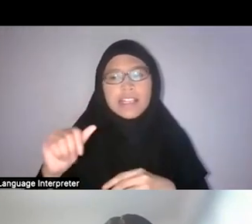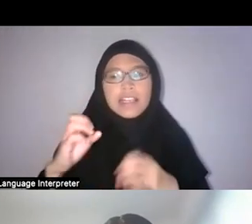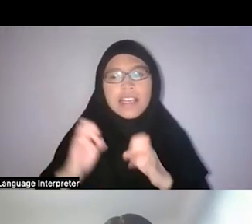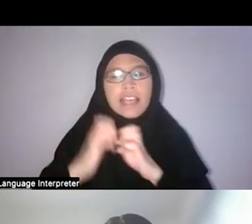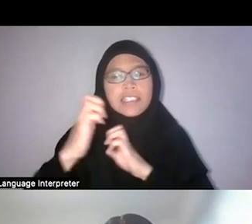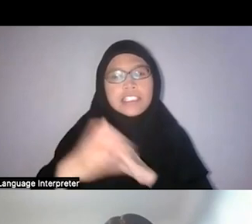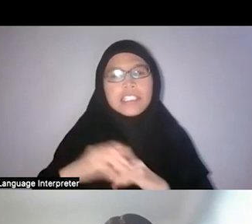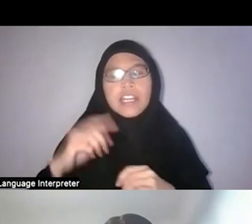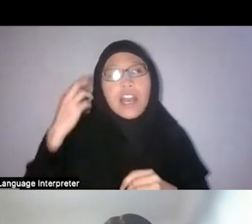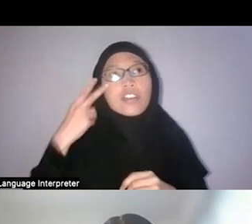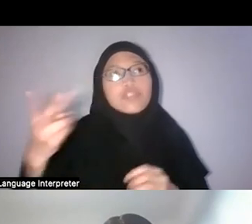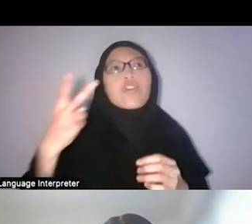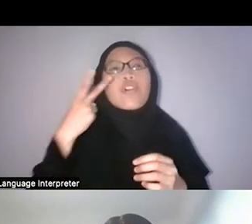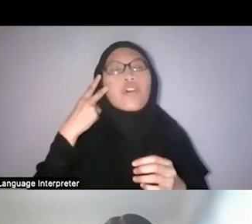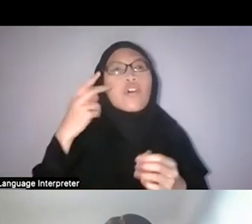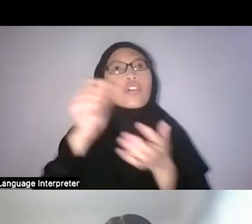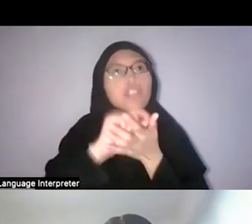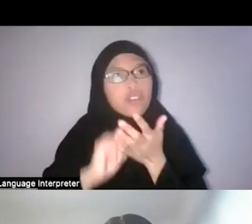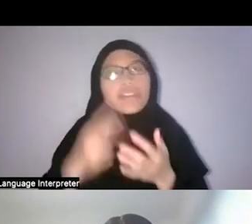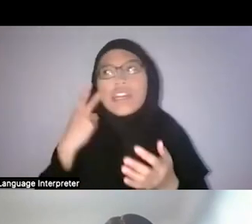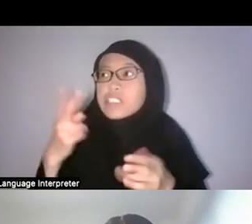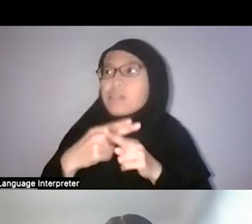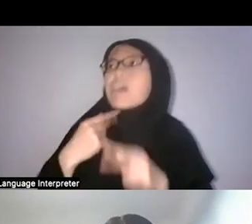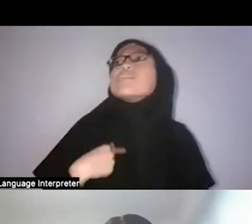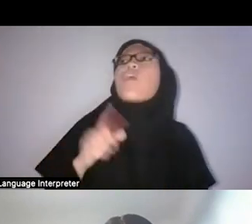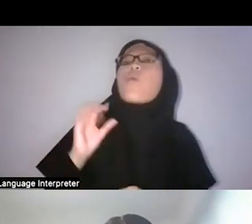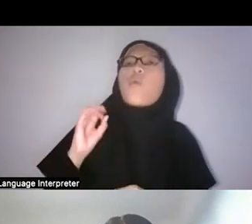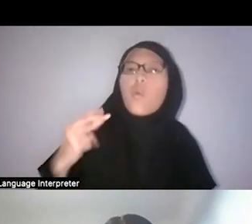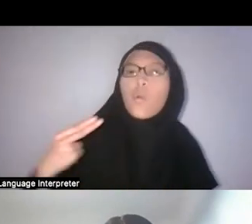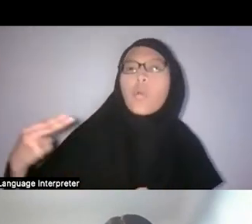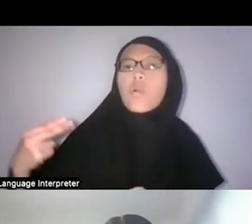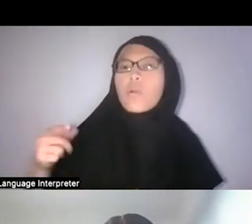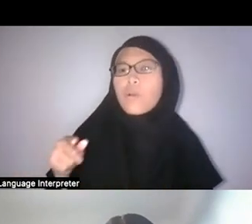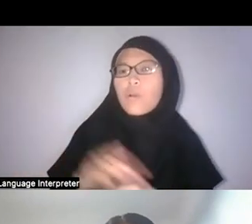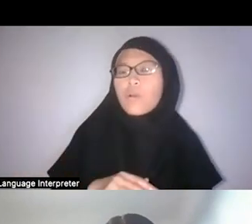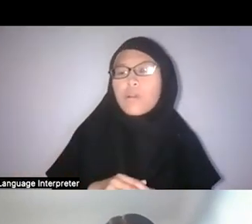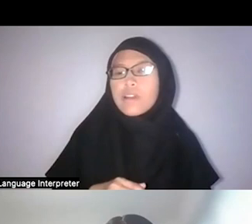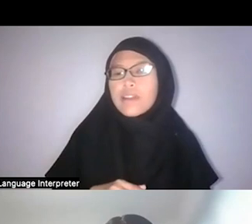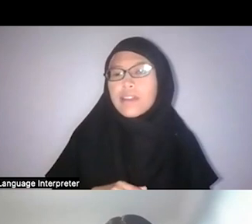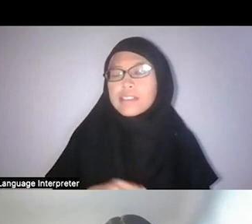And I saw the drawings and looked at the name and was like… Oh! He’s a local guy.